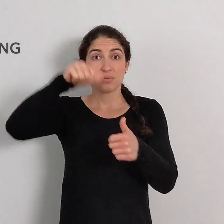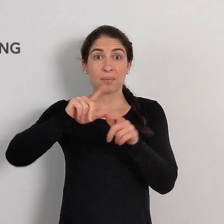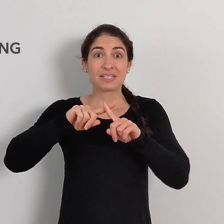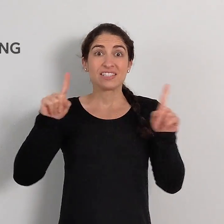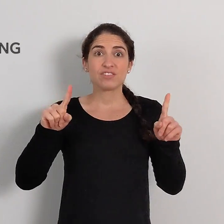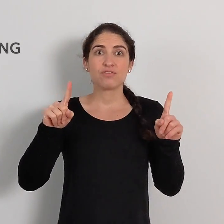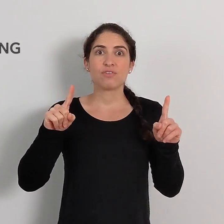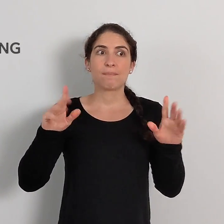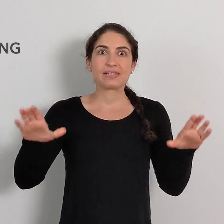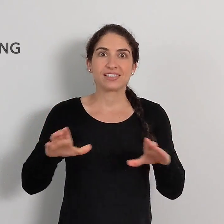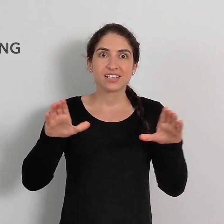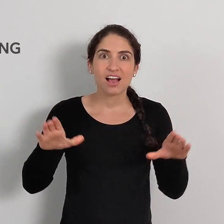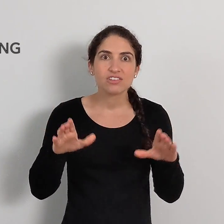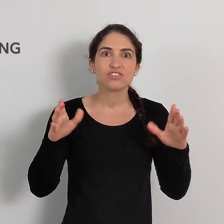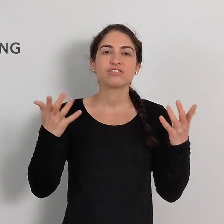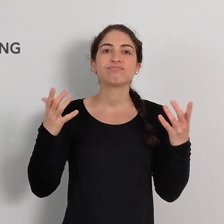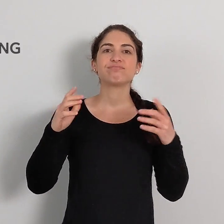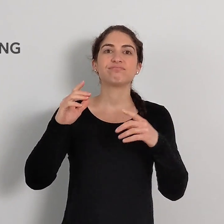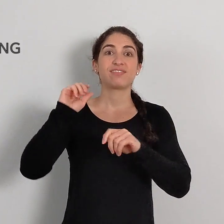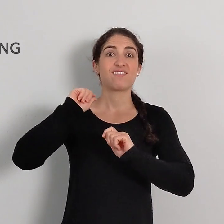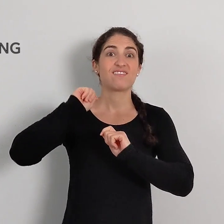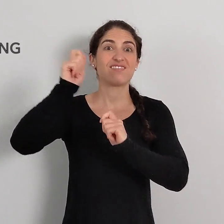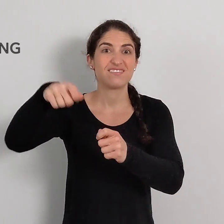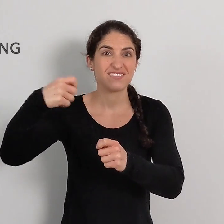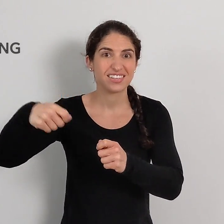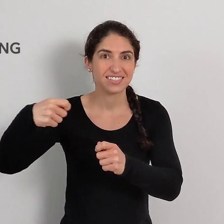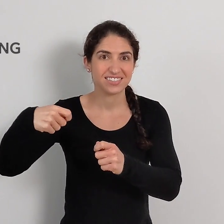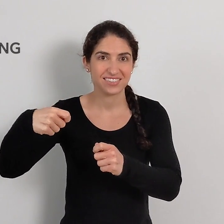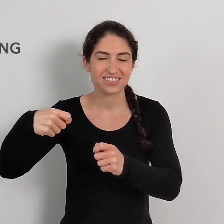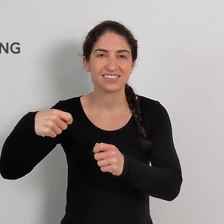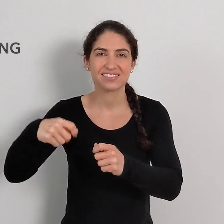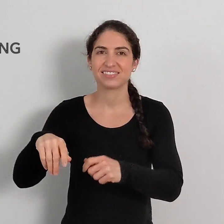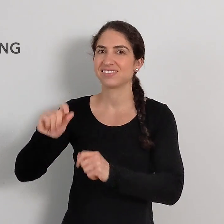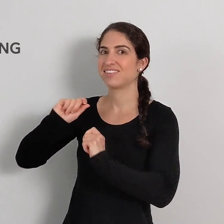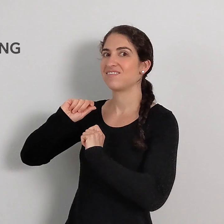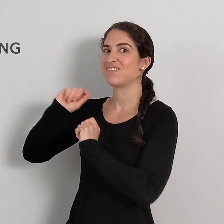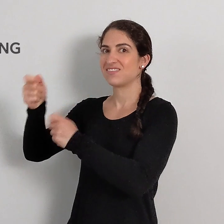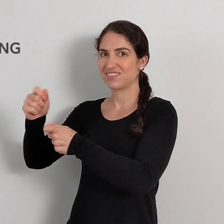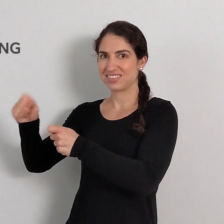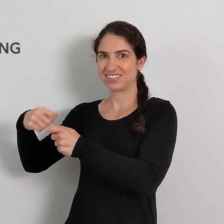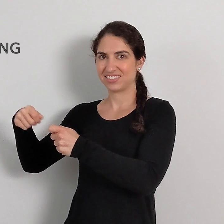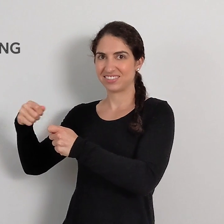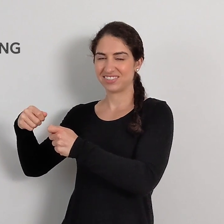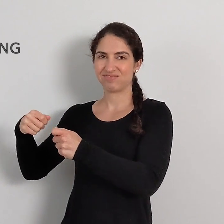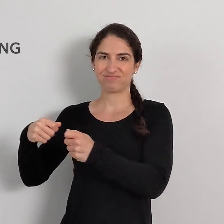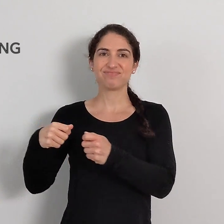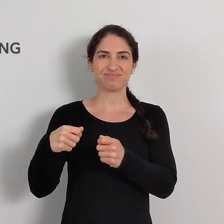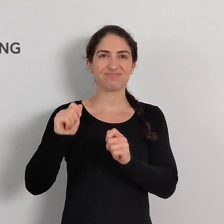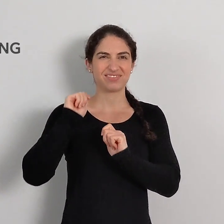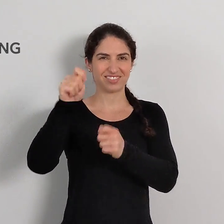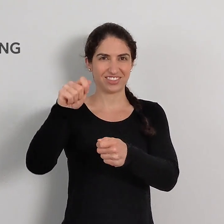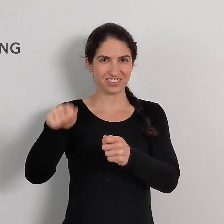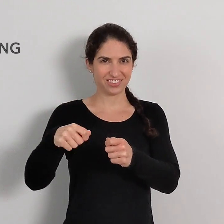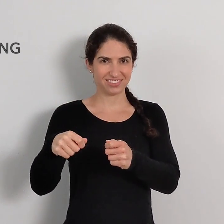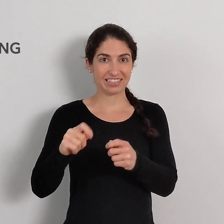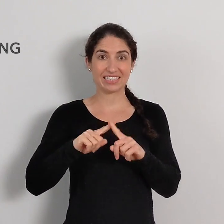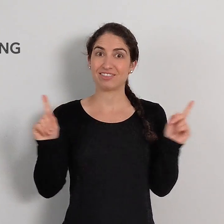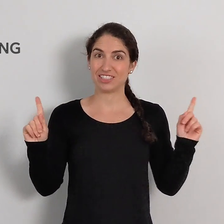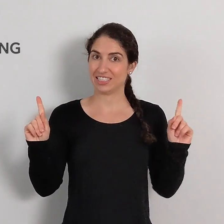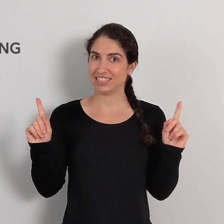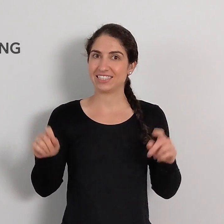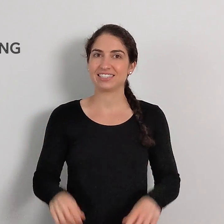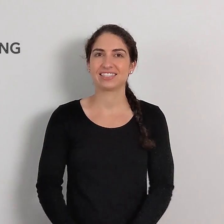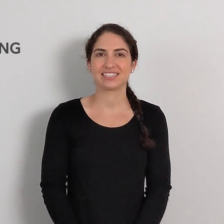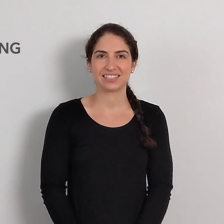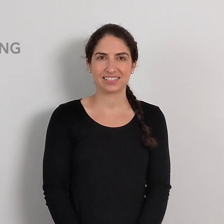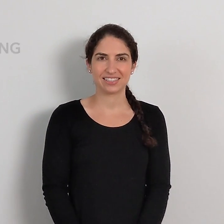And remember, that's different from the activity of FISHING. FISHING, "to go fish" is different.